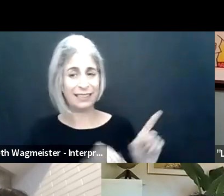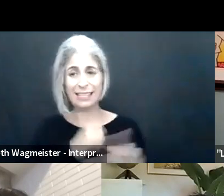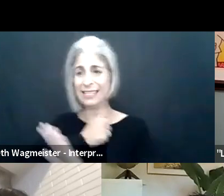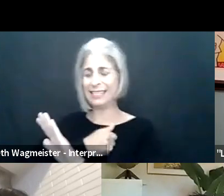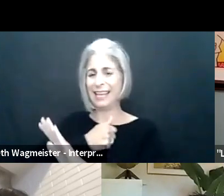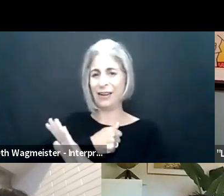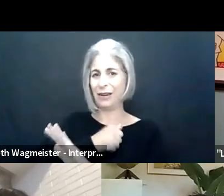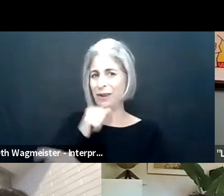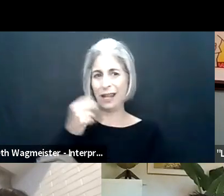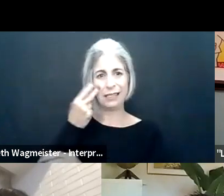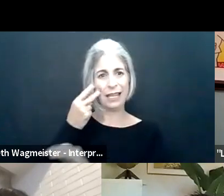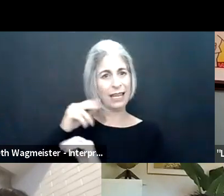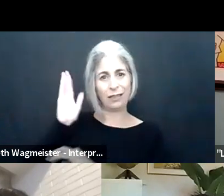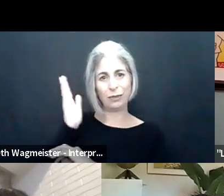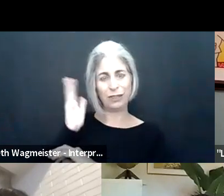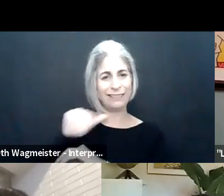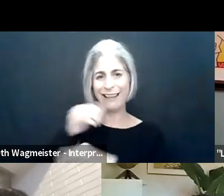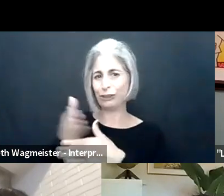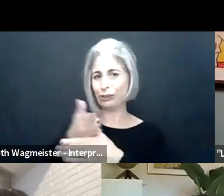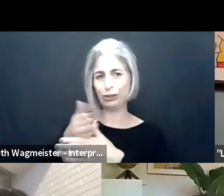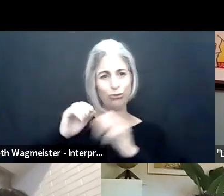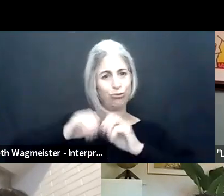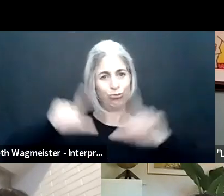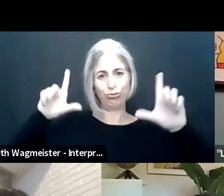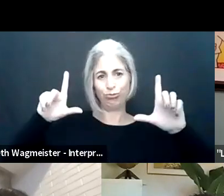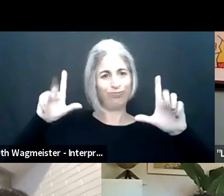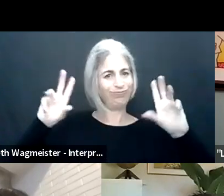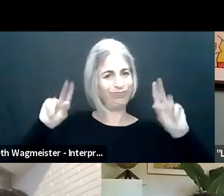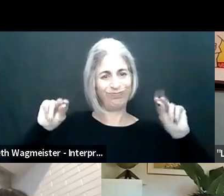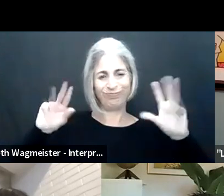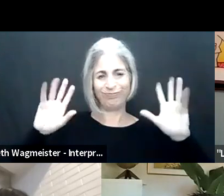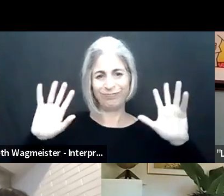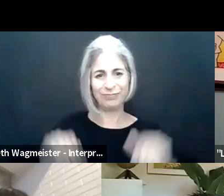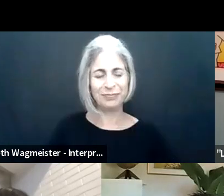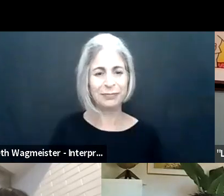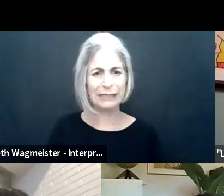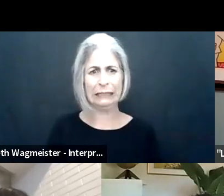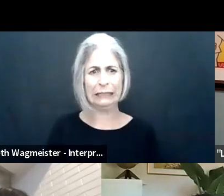Join us today on Twitter by following Sorry, Sam, we're not seeing the presentation. Sam: Oh, it's not showing.